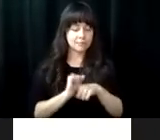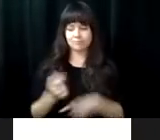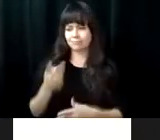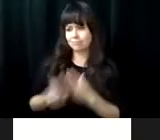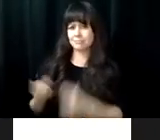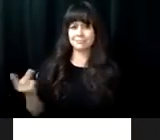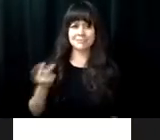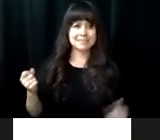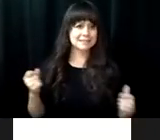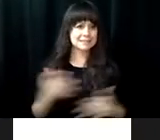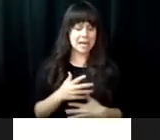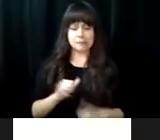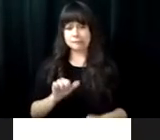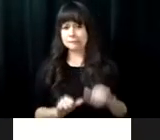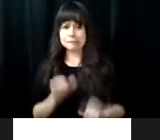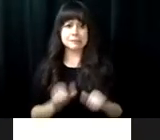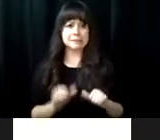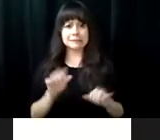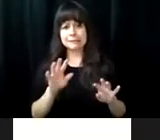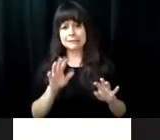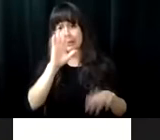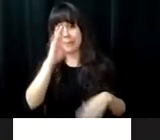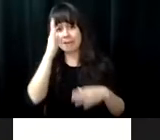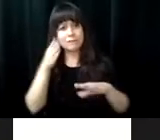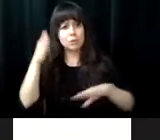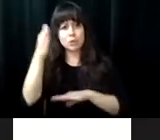VRCBVI center for a summer retreat for training,